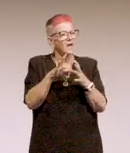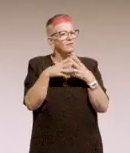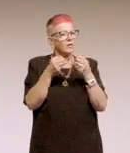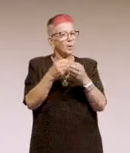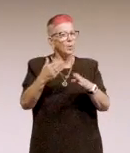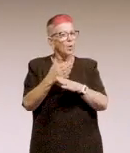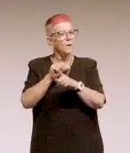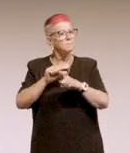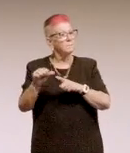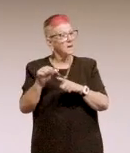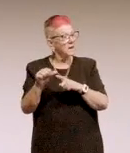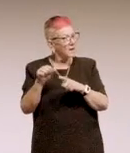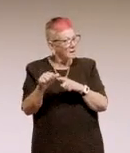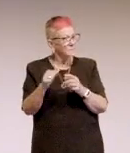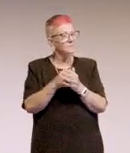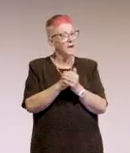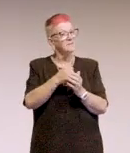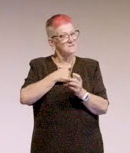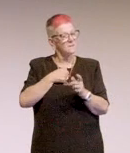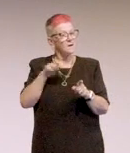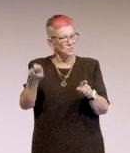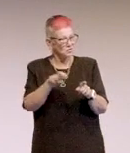But this is our journey.